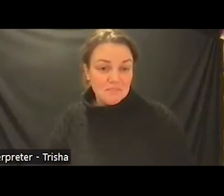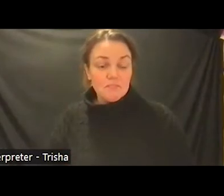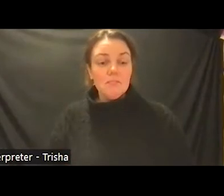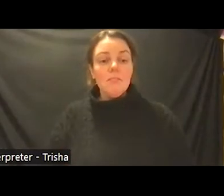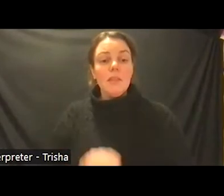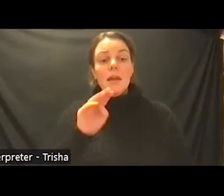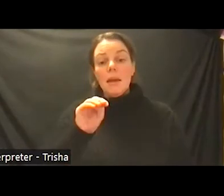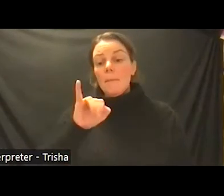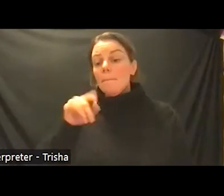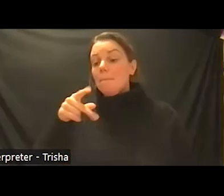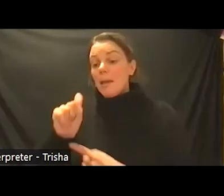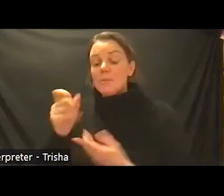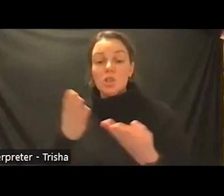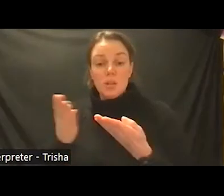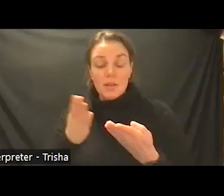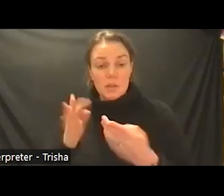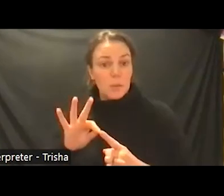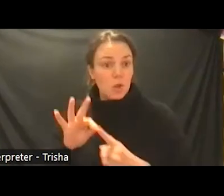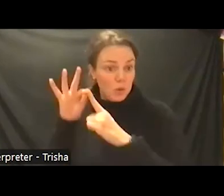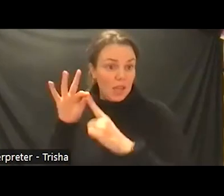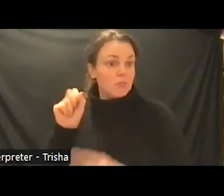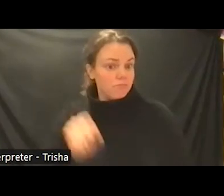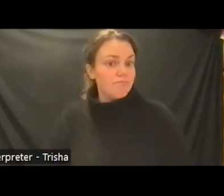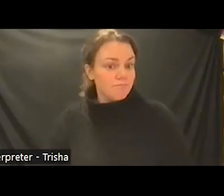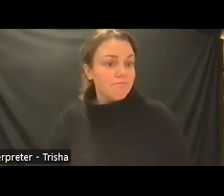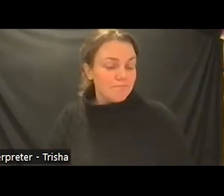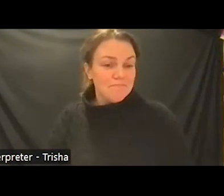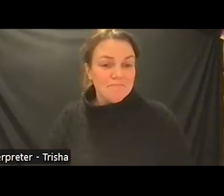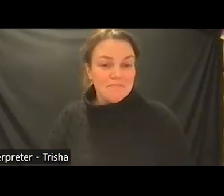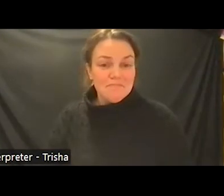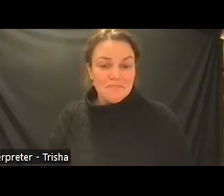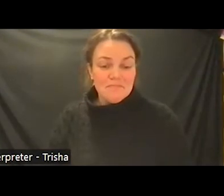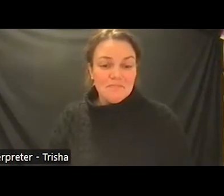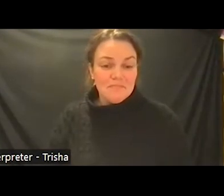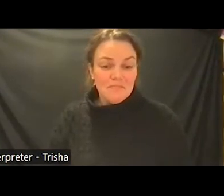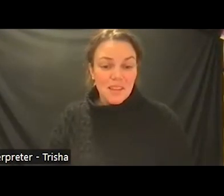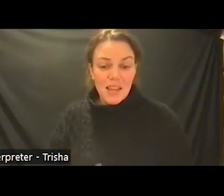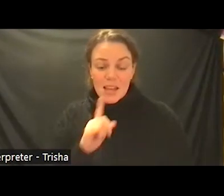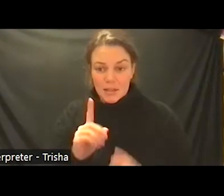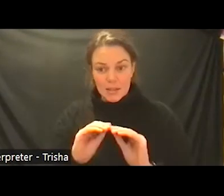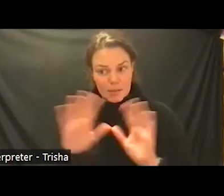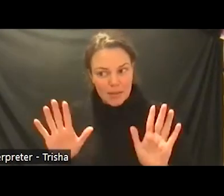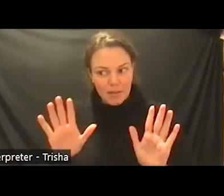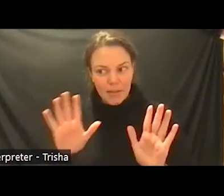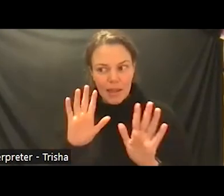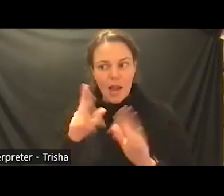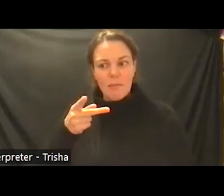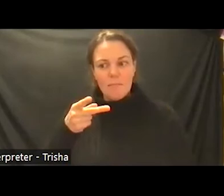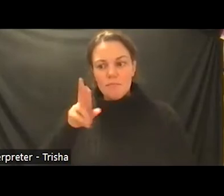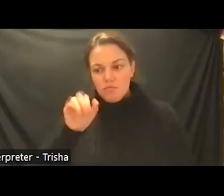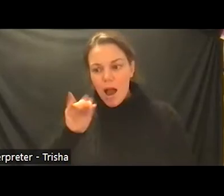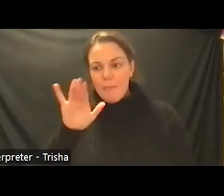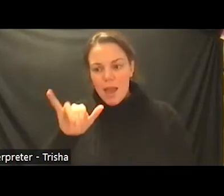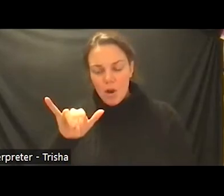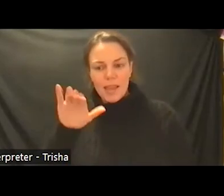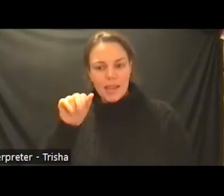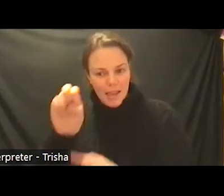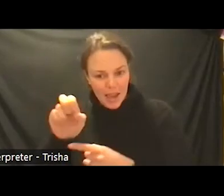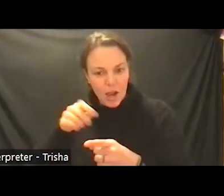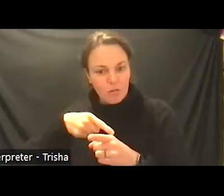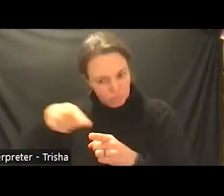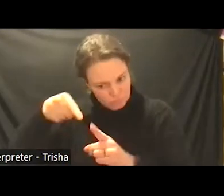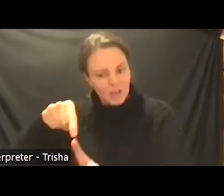services is unique as this it is explicitly a primary care practice specializing in the needs of